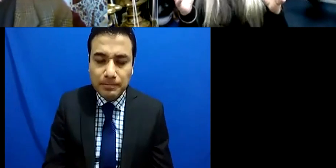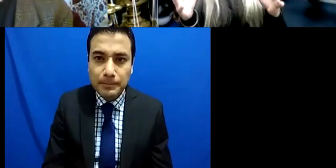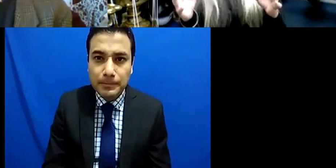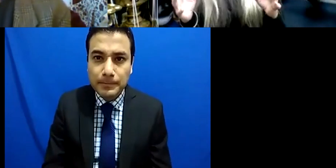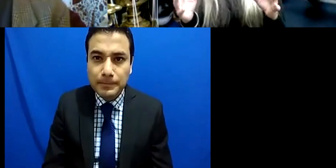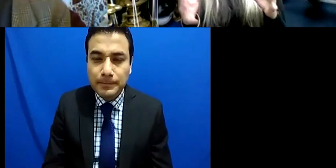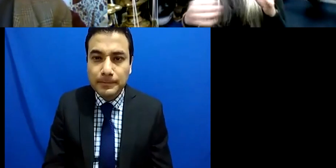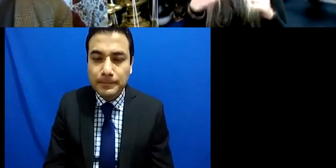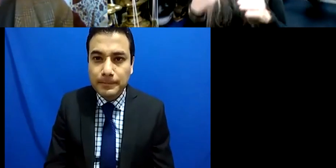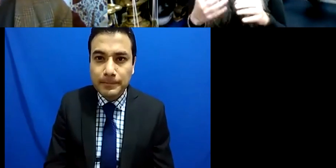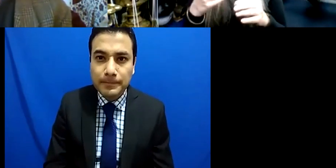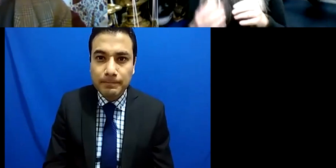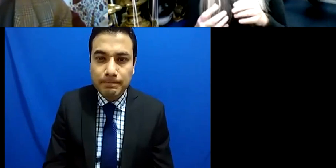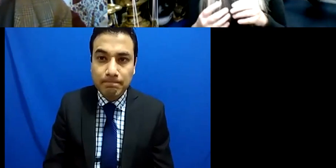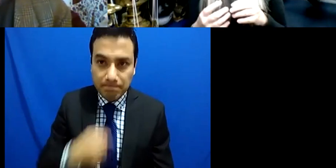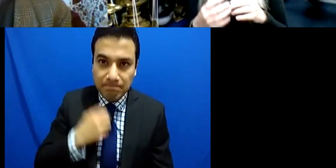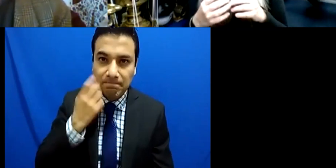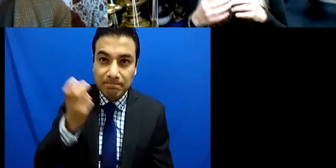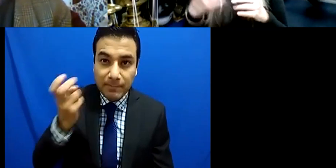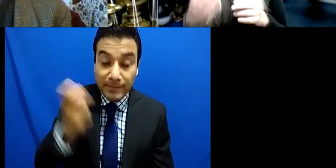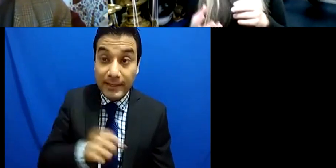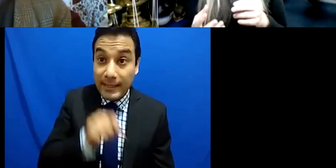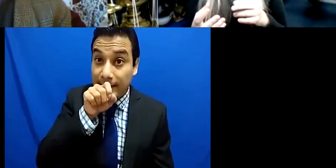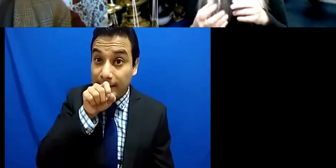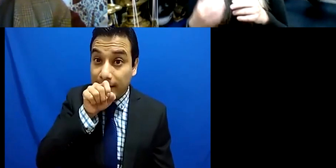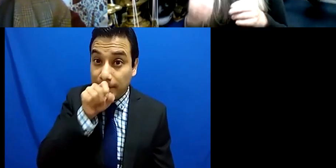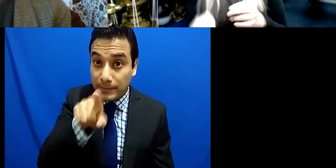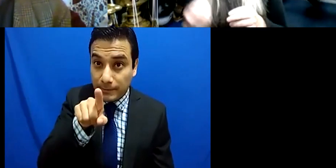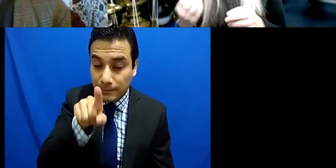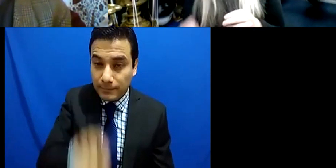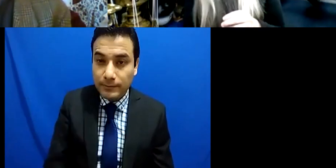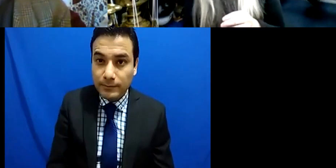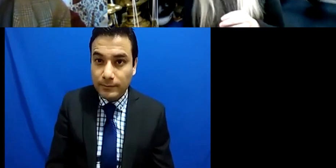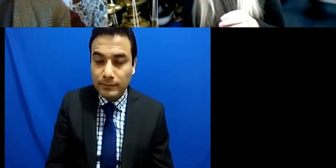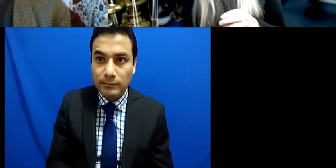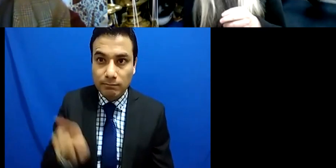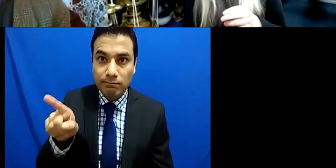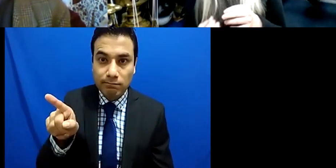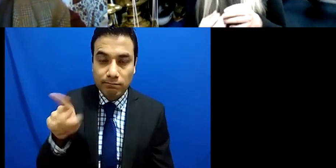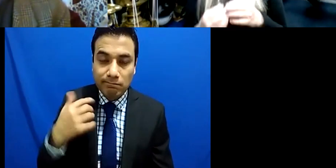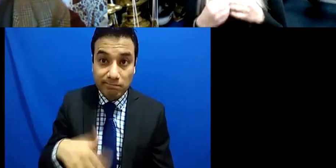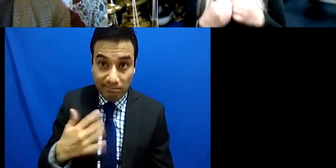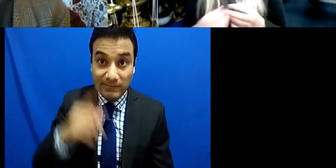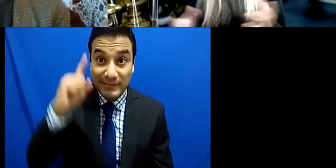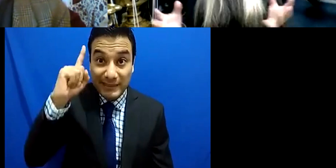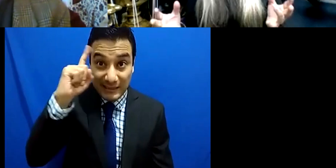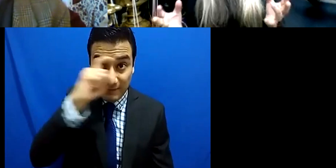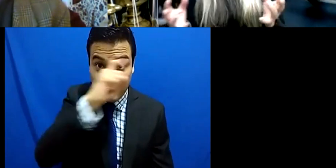but also they had a real issue accepting a deaf musician because they had absolutely